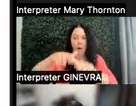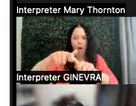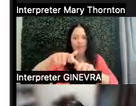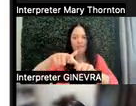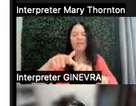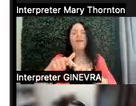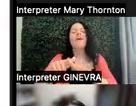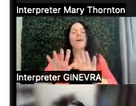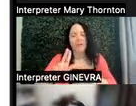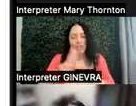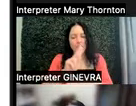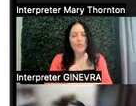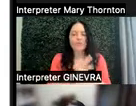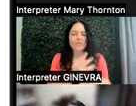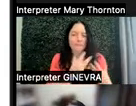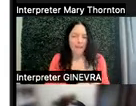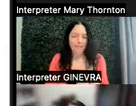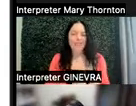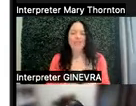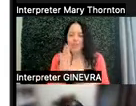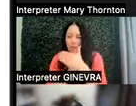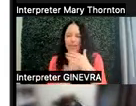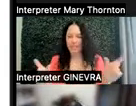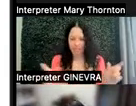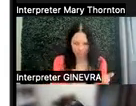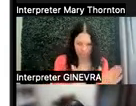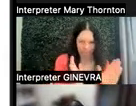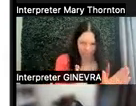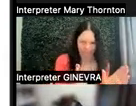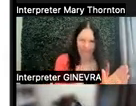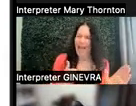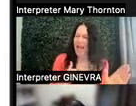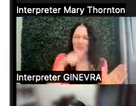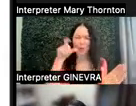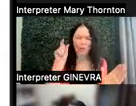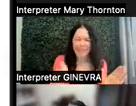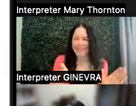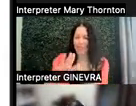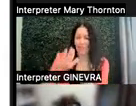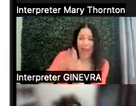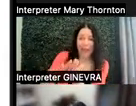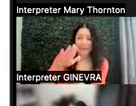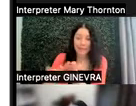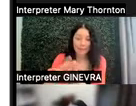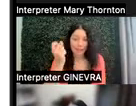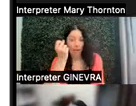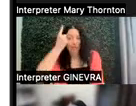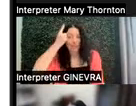I don't need to academically understand everything that is happening here